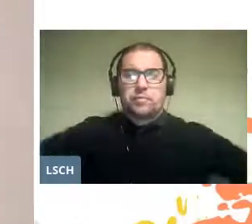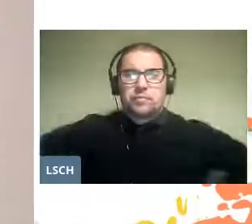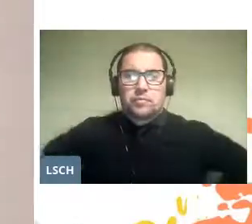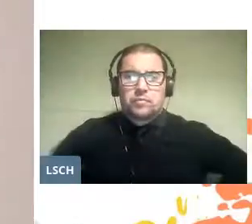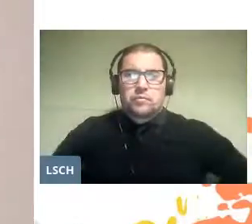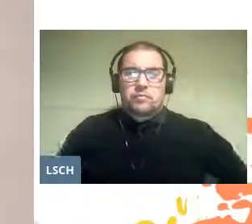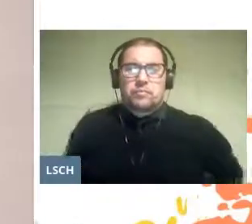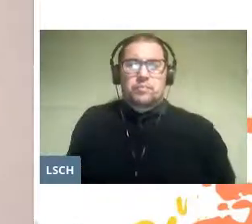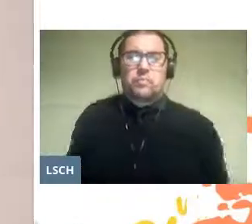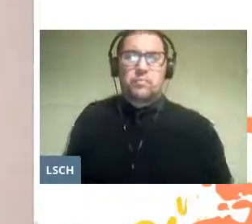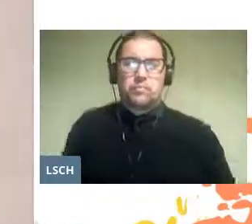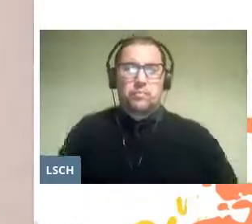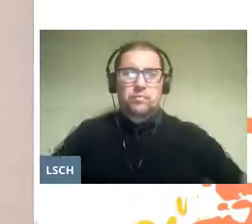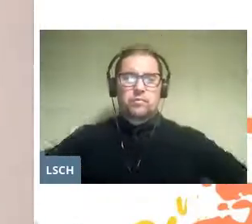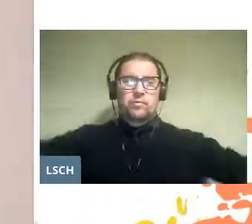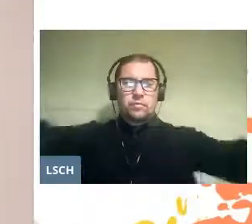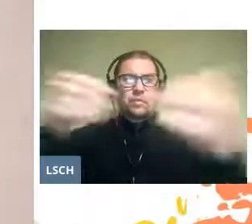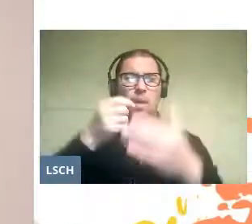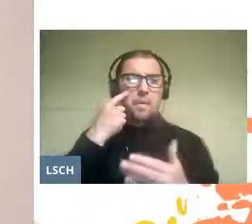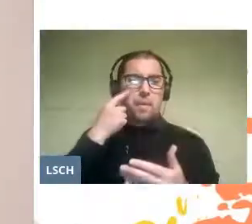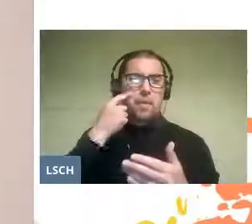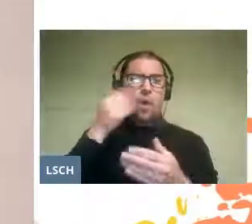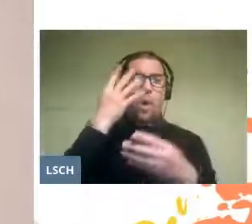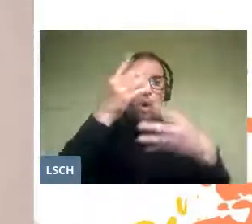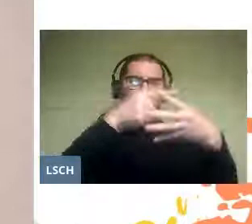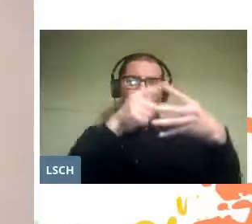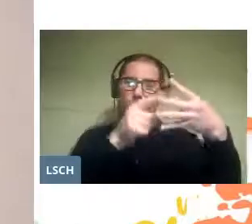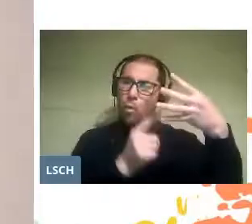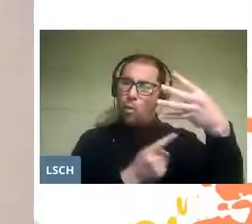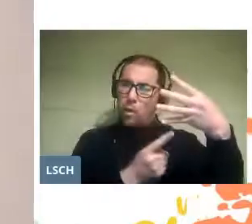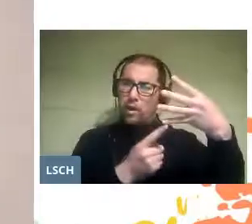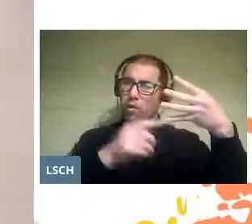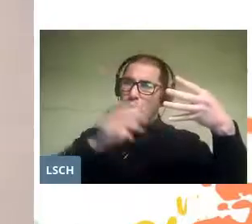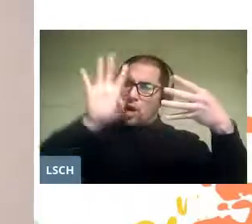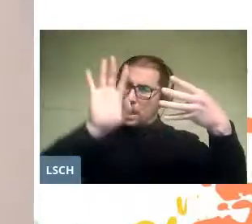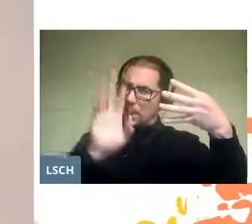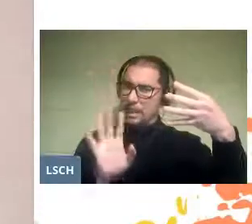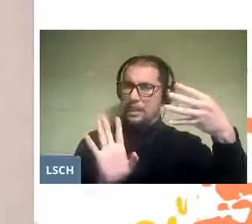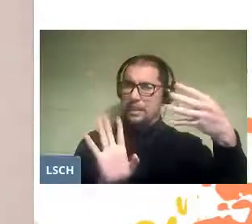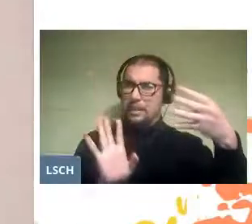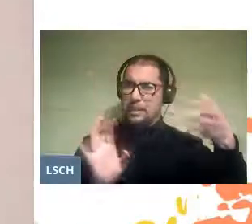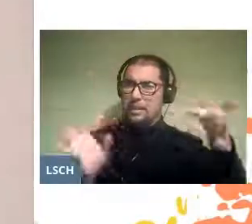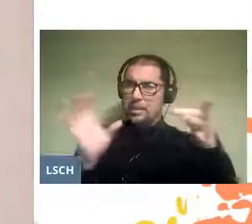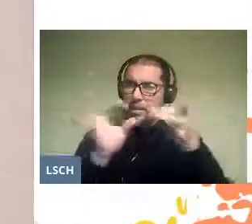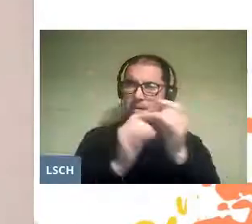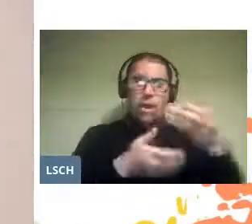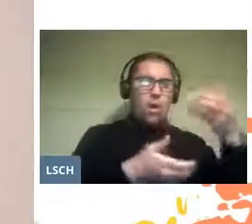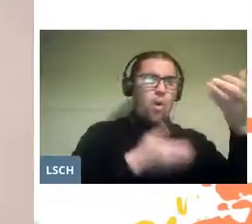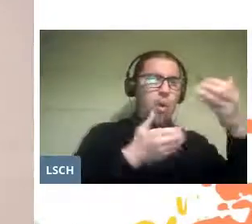Let us now examine four modalities that characterize the crossing of children with this genre.